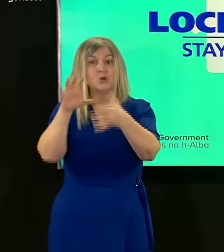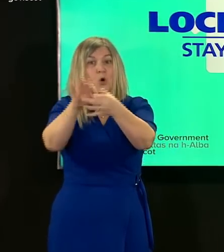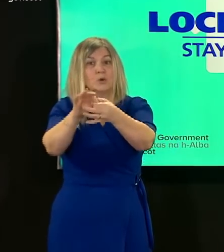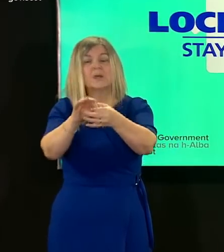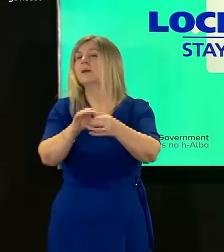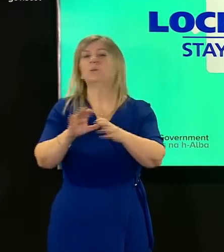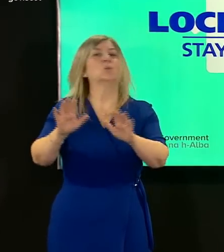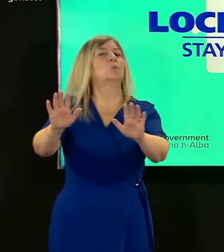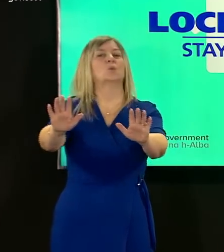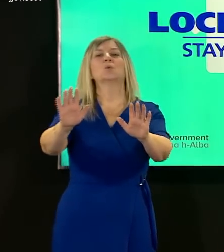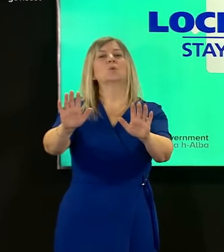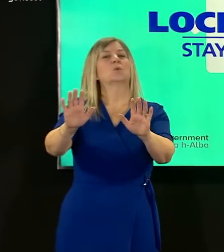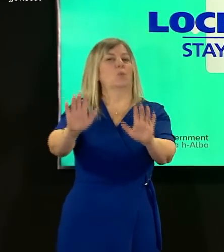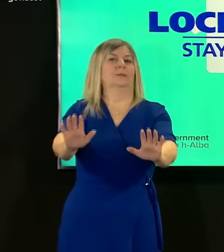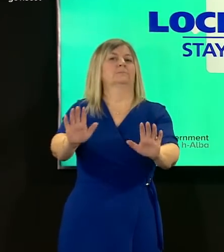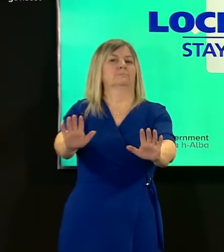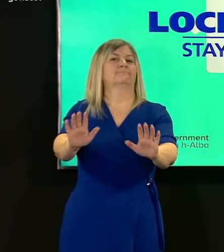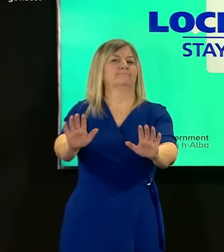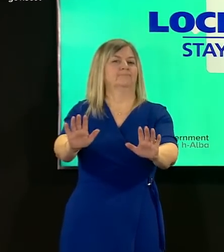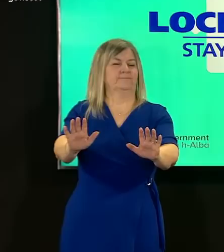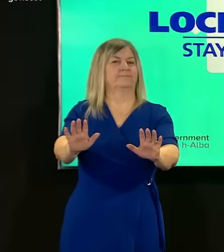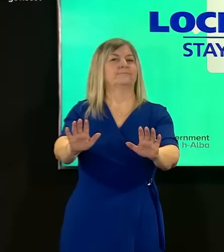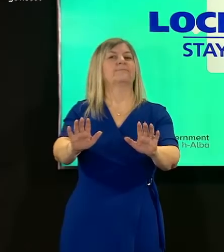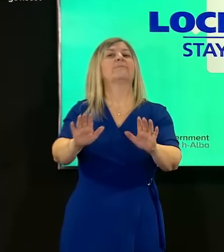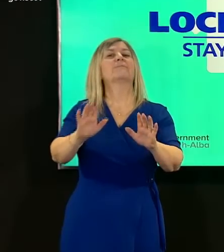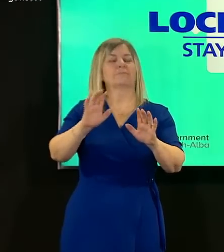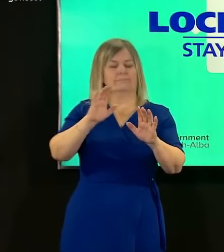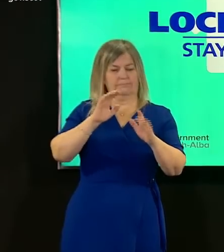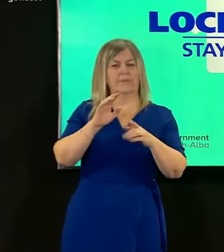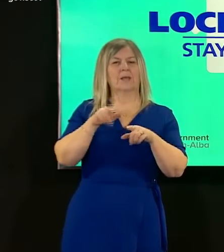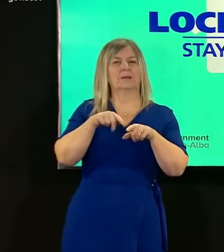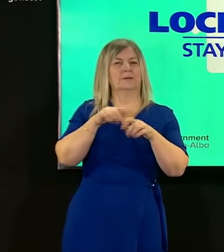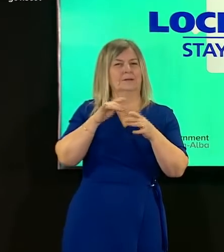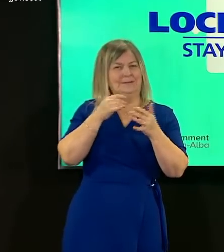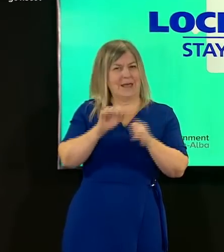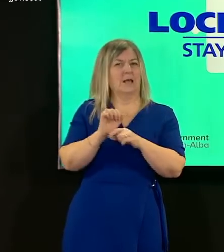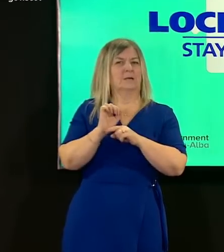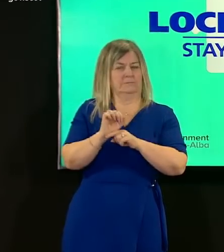many have been already any who have not been will be contacted very shortly in fact